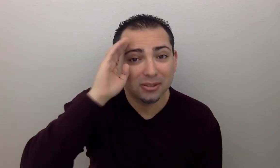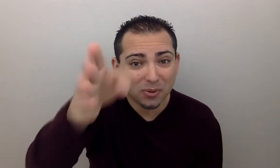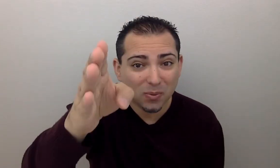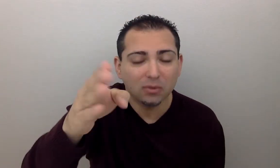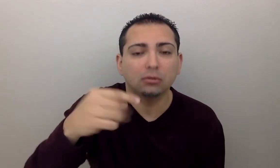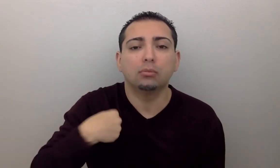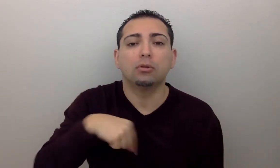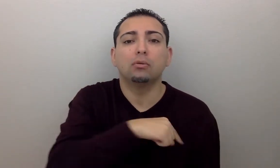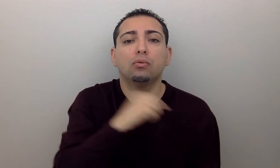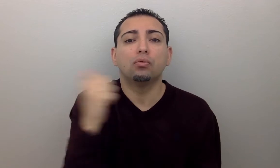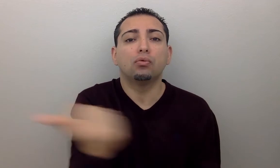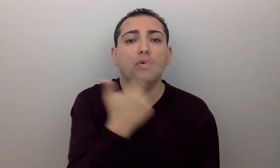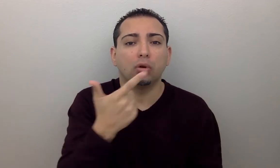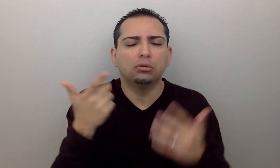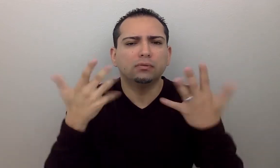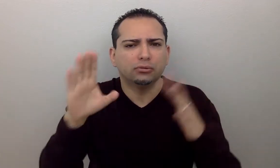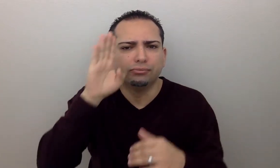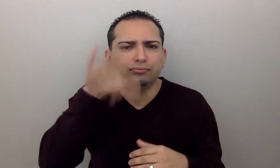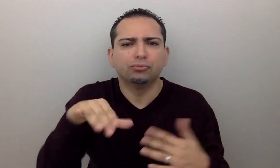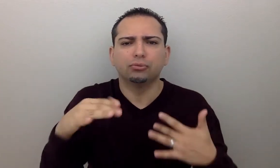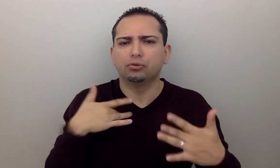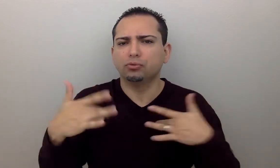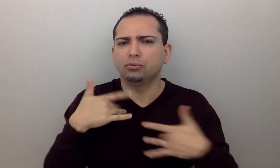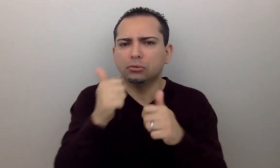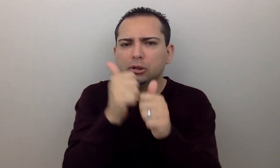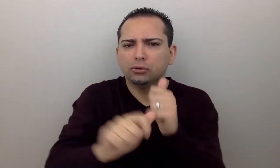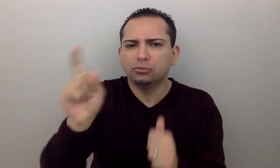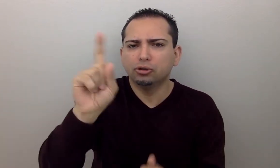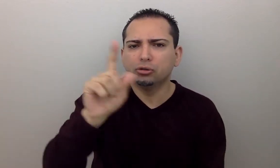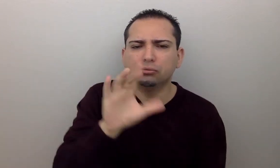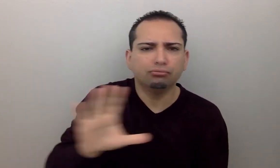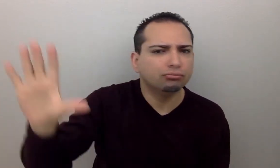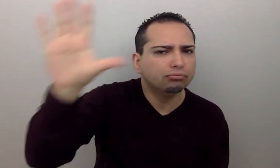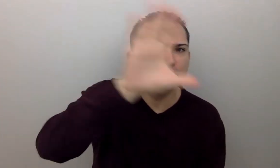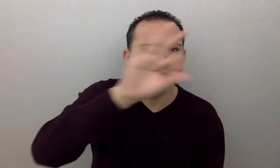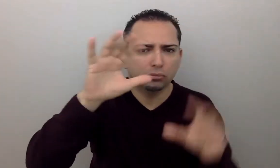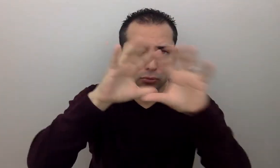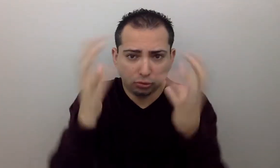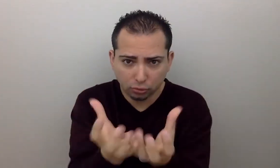Hello! As we all are aware that the concern is everywhere domestically and internationally,